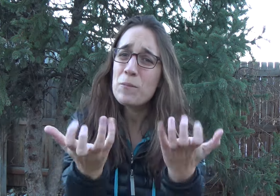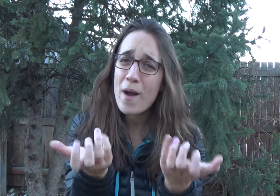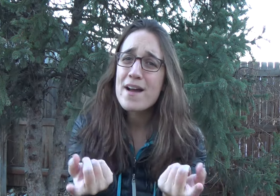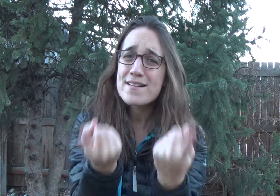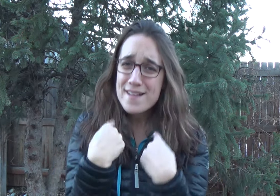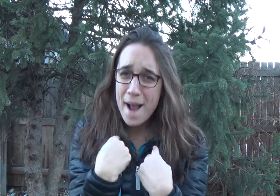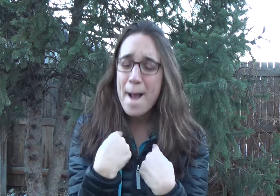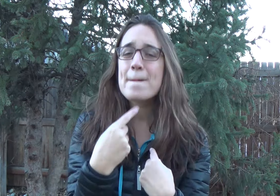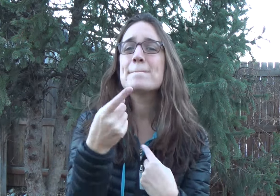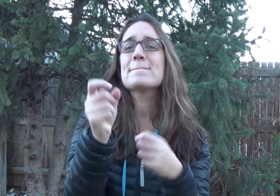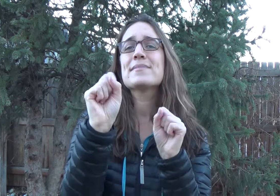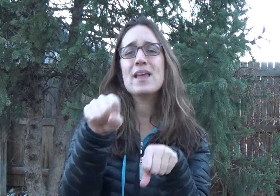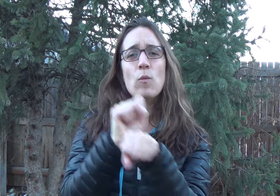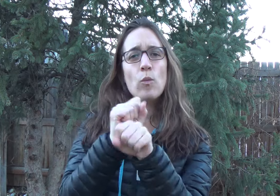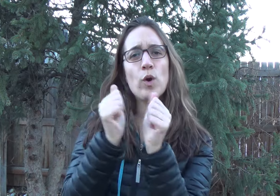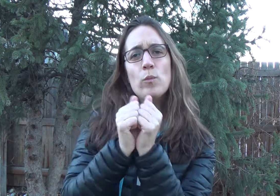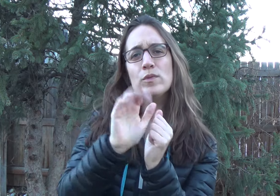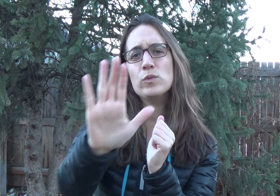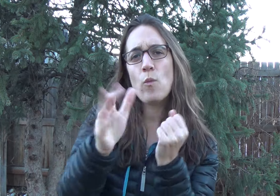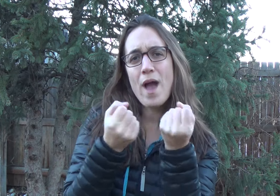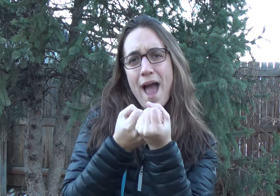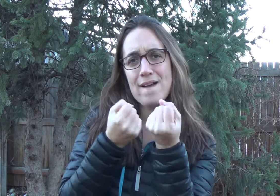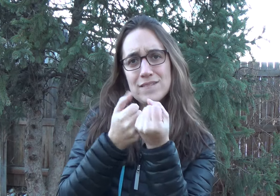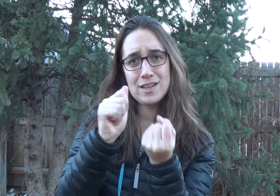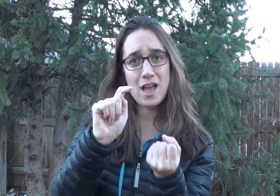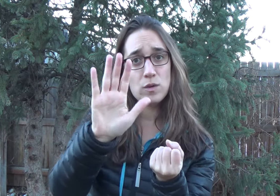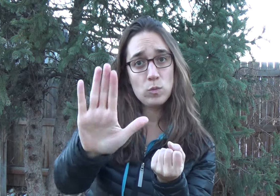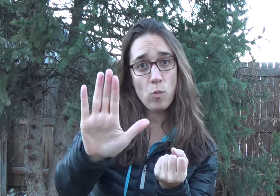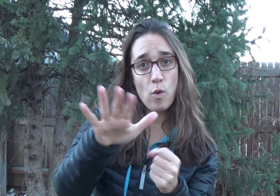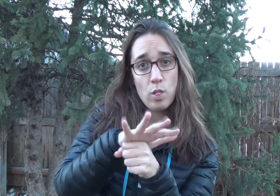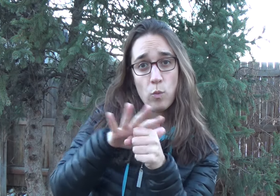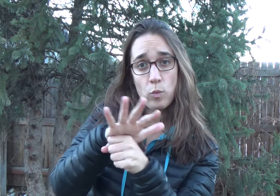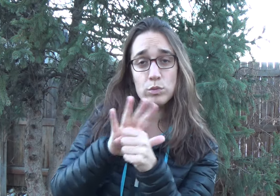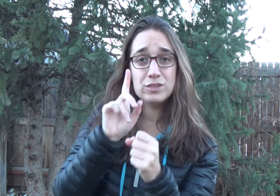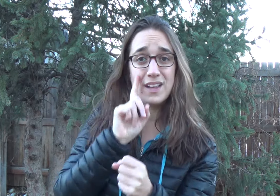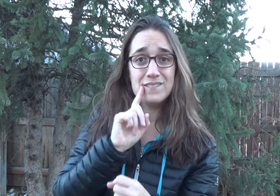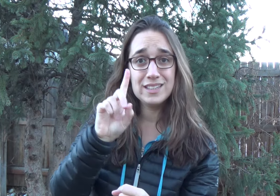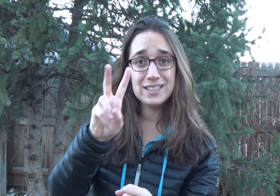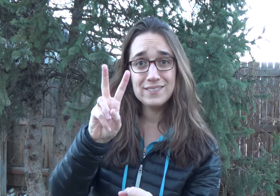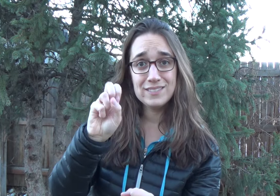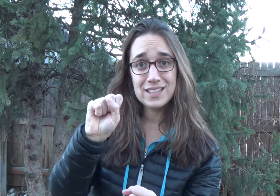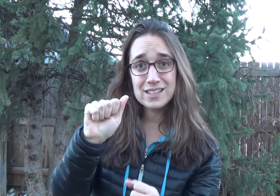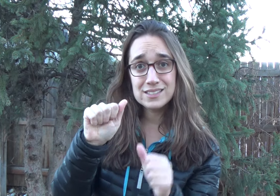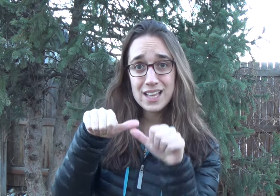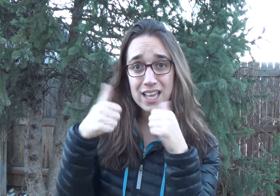No, no, we want you to come! You can work with your advocate at your local Deaf DV/SA agency,